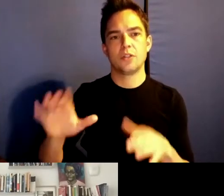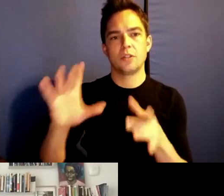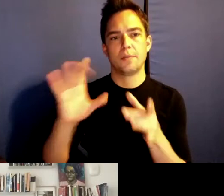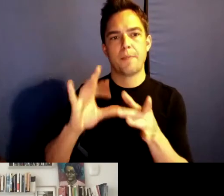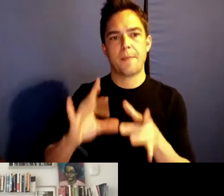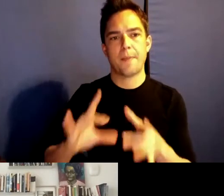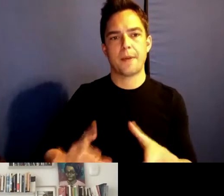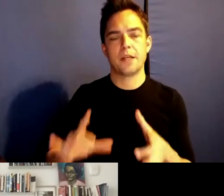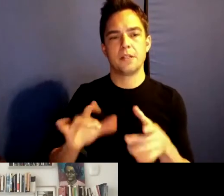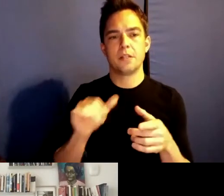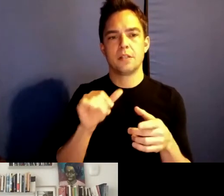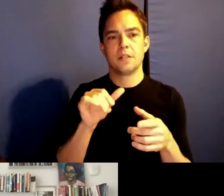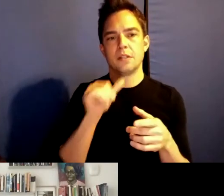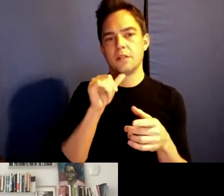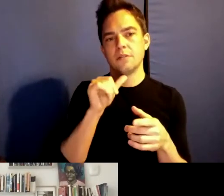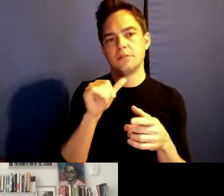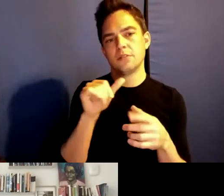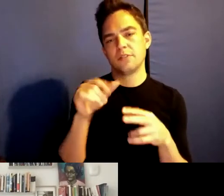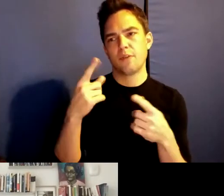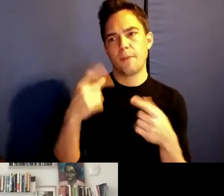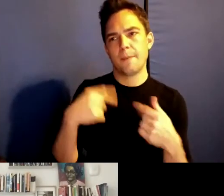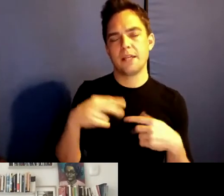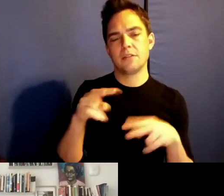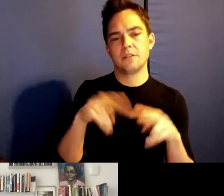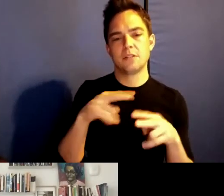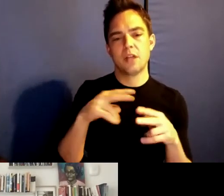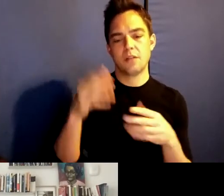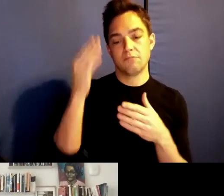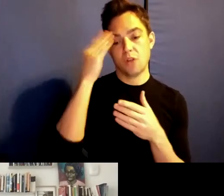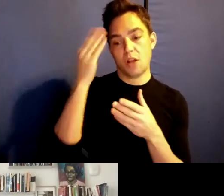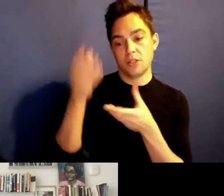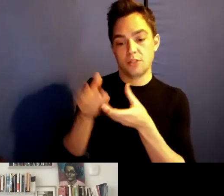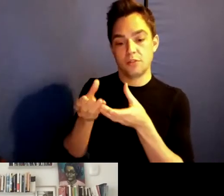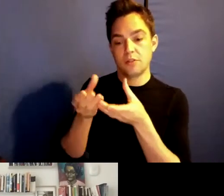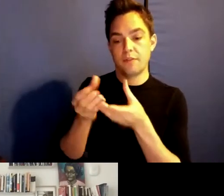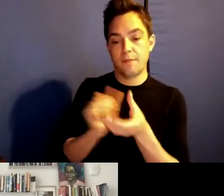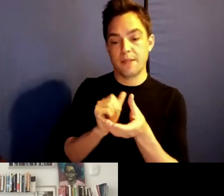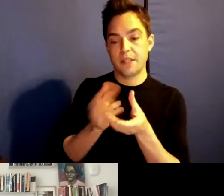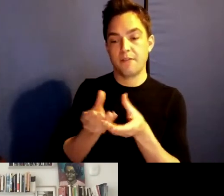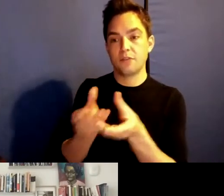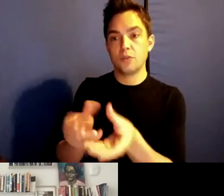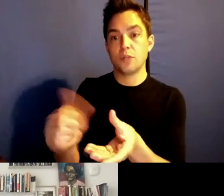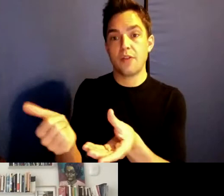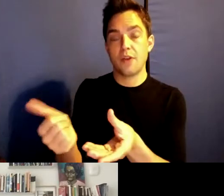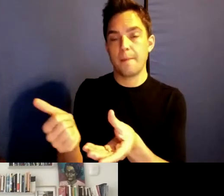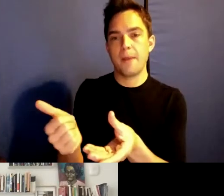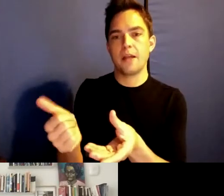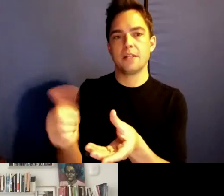of knowledge from oneself to another. But a way of doing the structure that holds